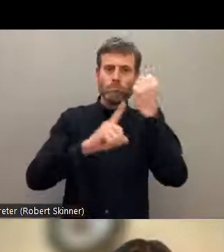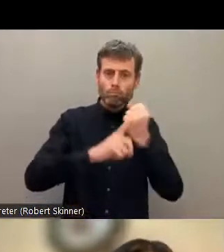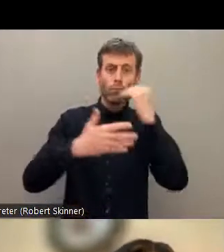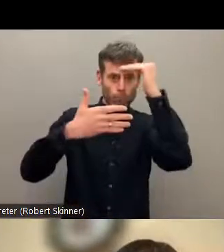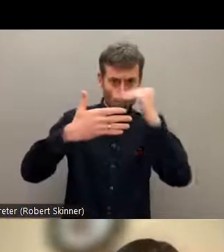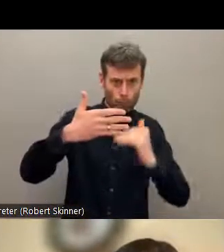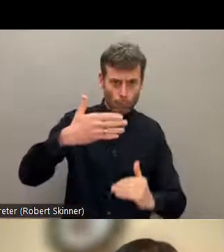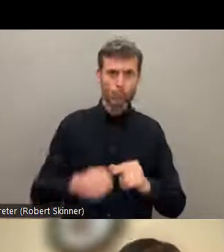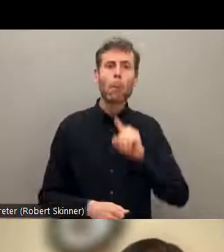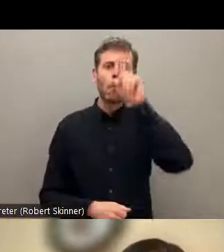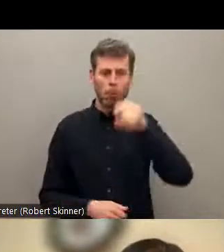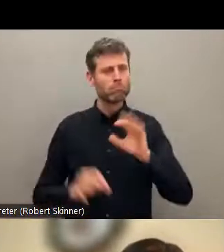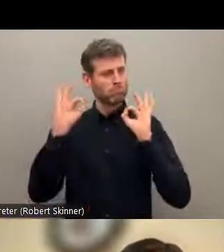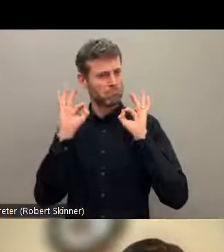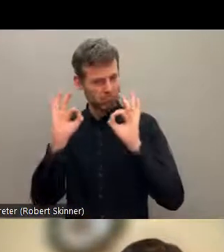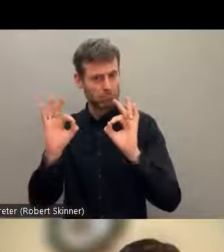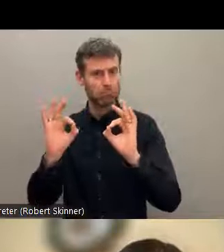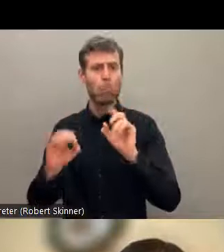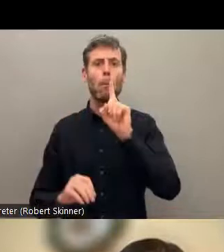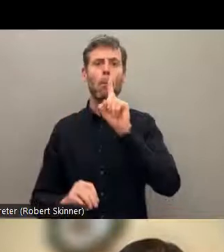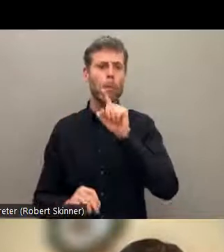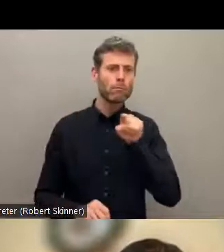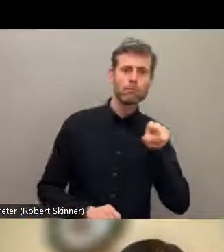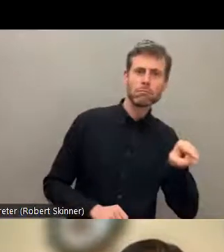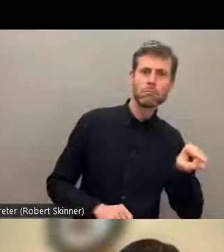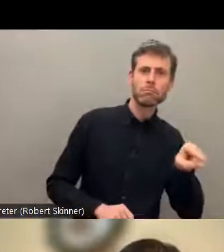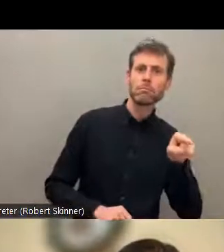groups which include indigenous people including minority people with